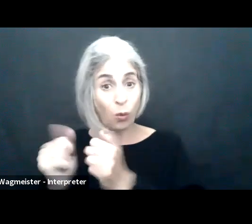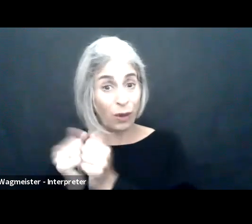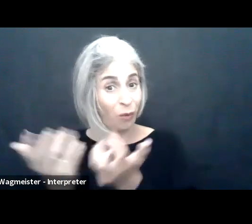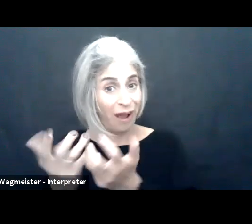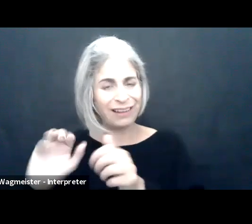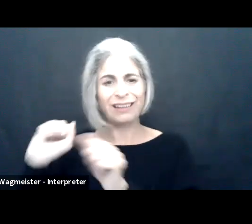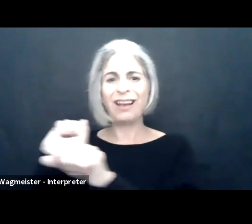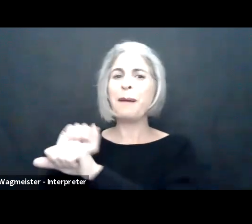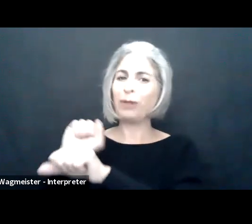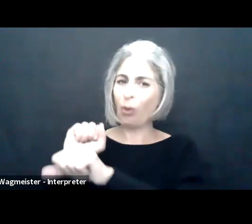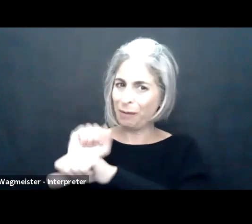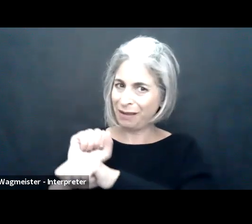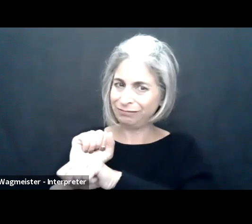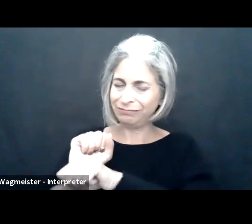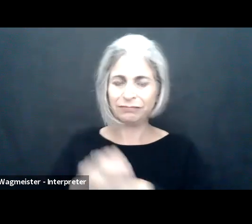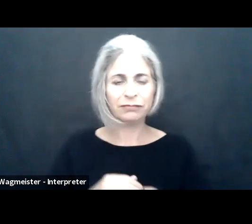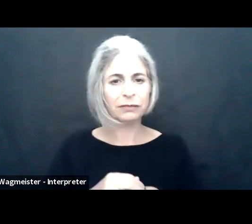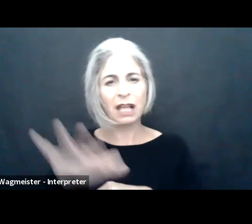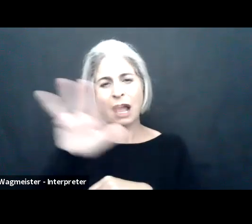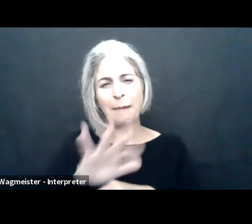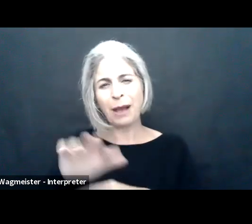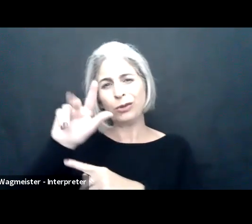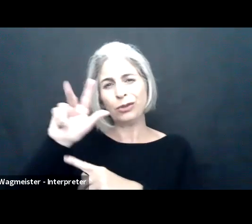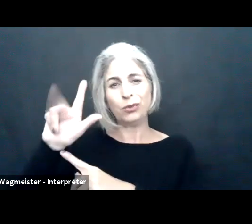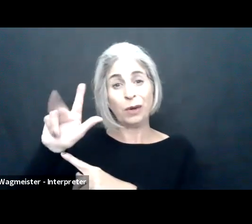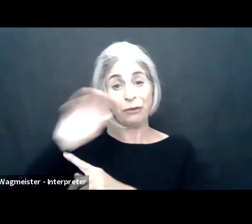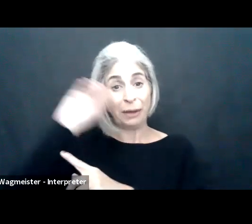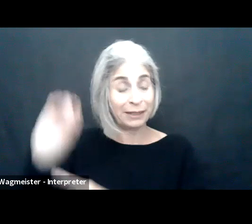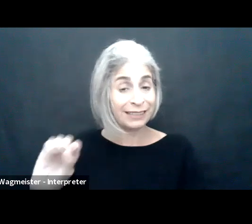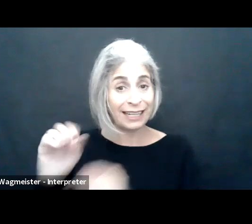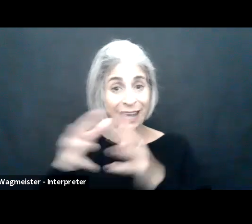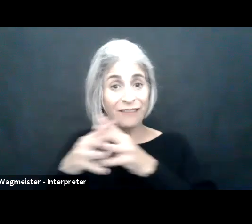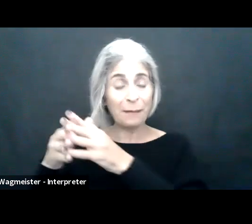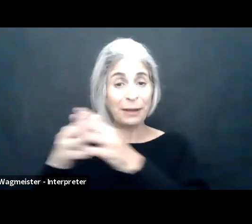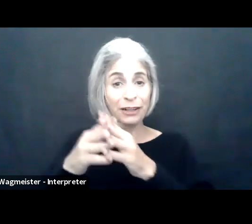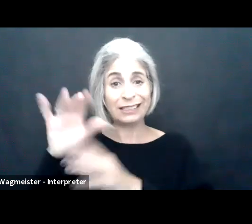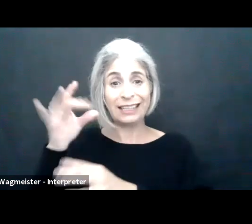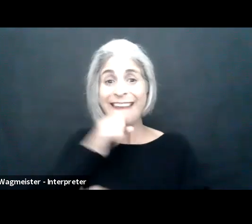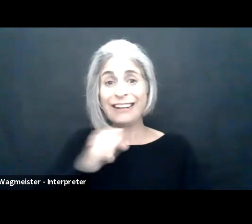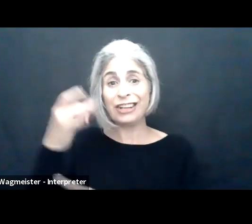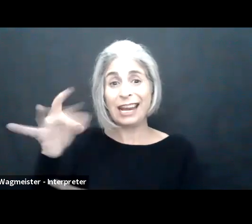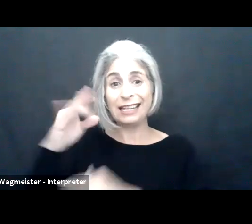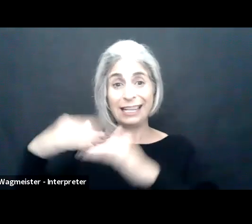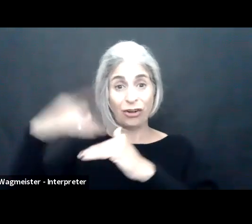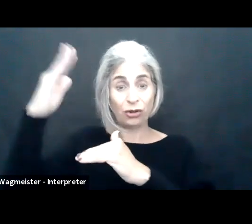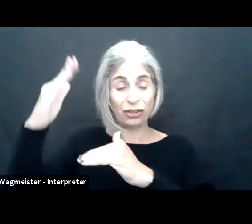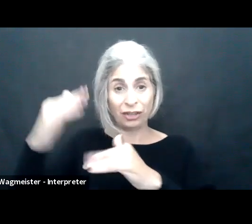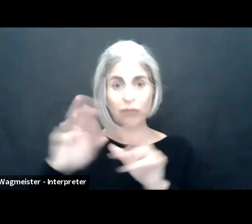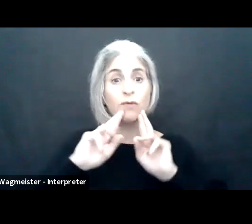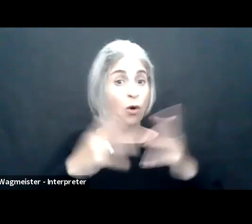of employment. So about 23% of Americans 18 and older